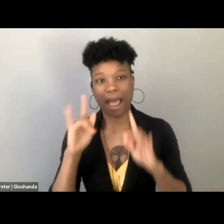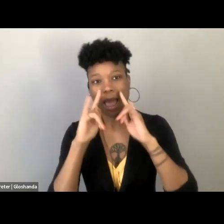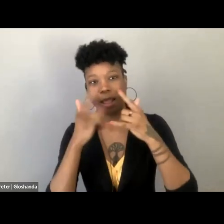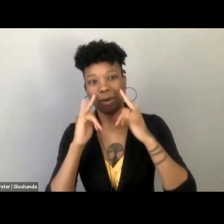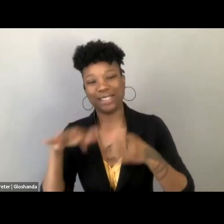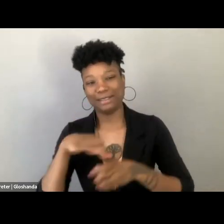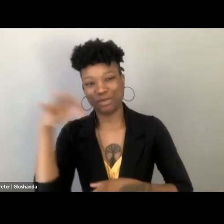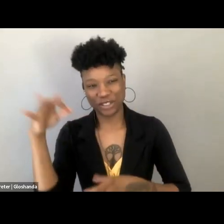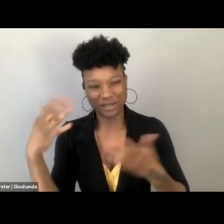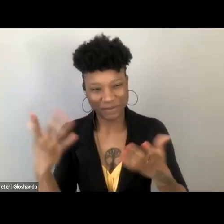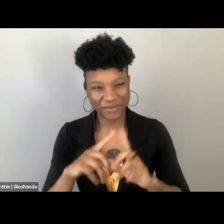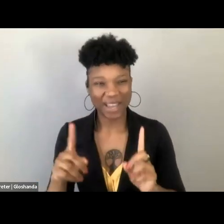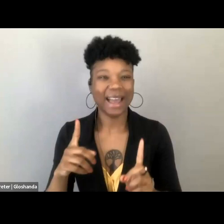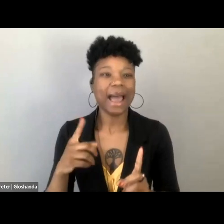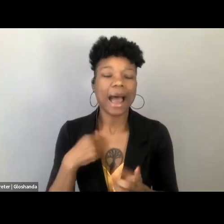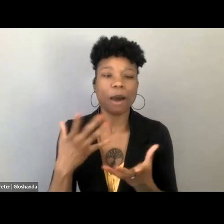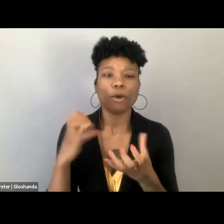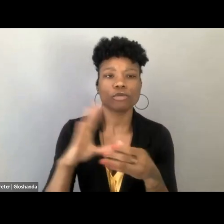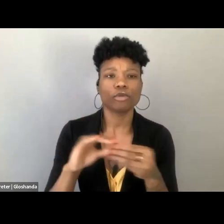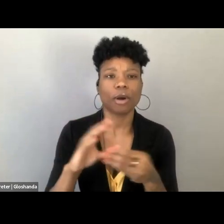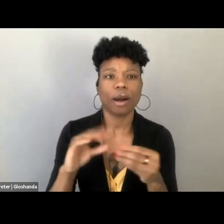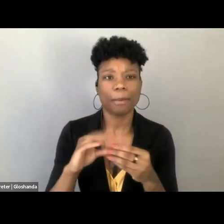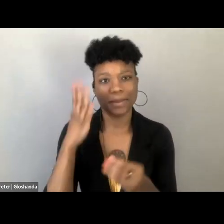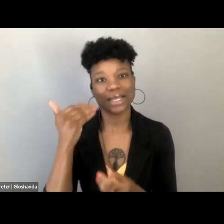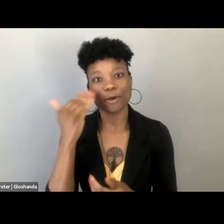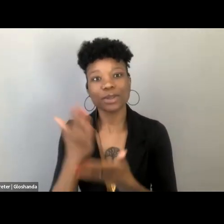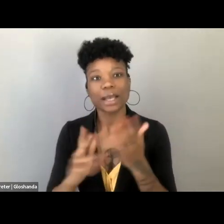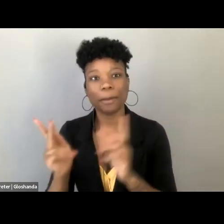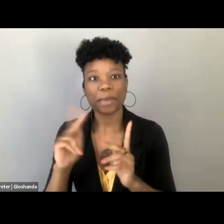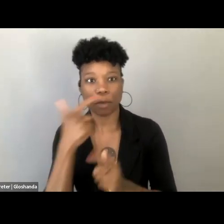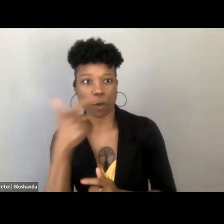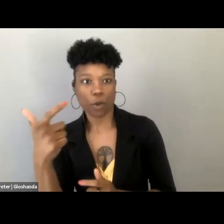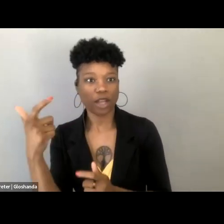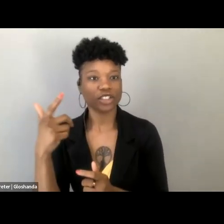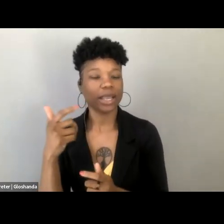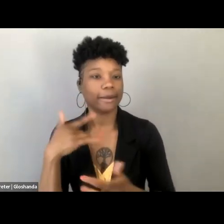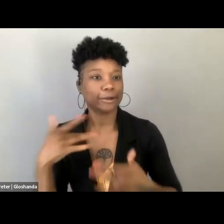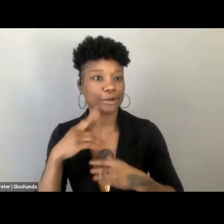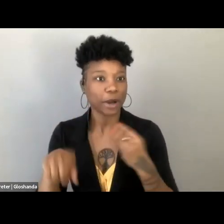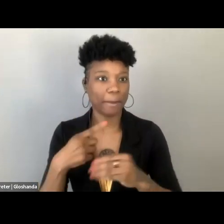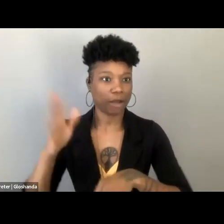because I think a lot of people tuned in out of interest in censorship, if people are concerned about censorship, to my mind, it's just worth saying out loud,